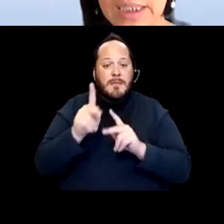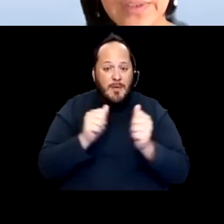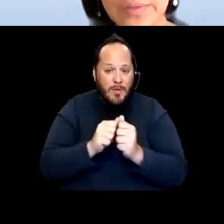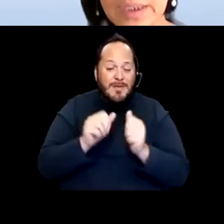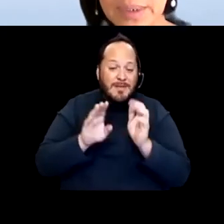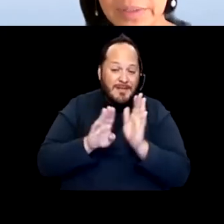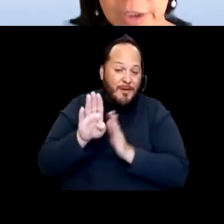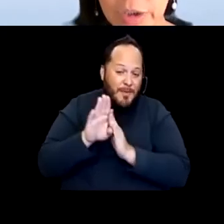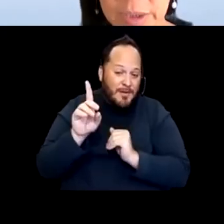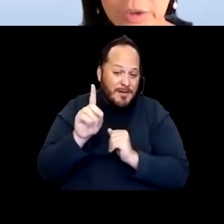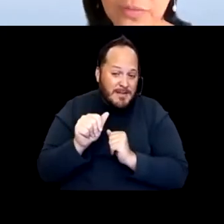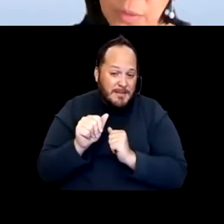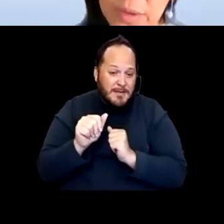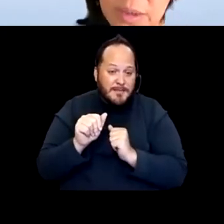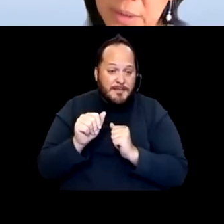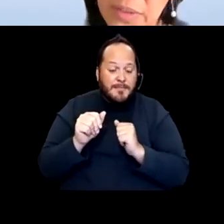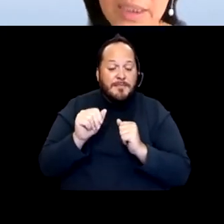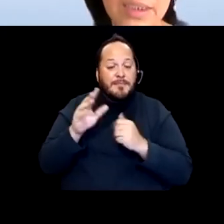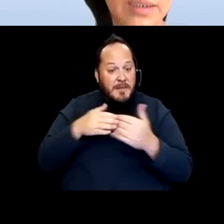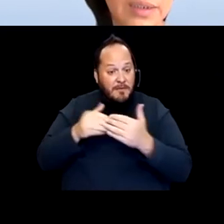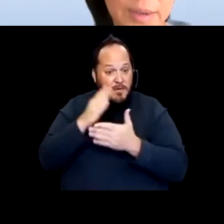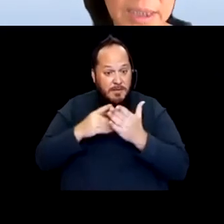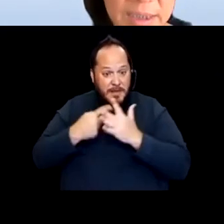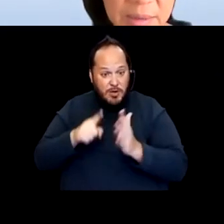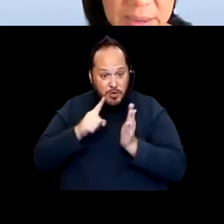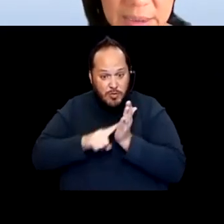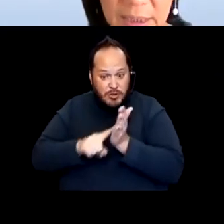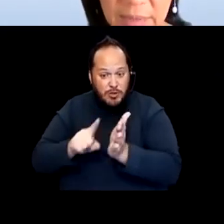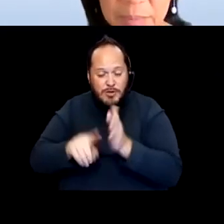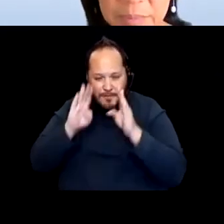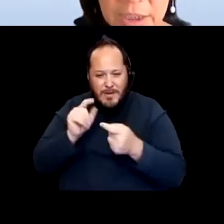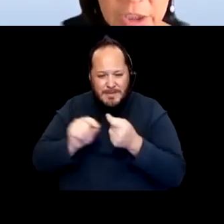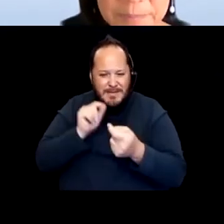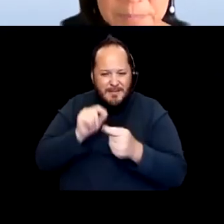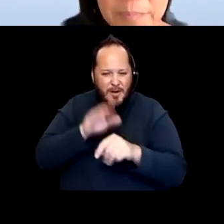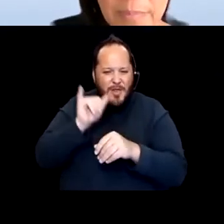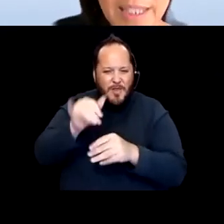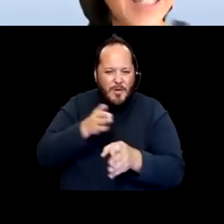Even though some of the initial research focused specifically on those segments of the population.